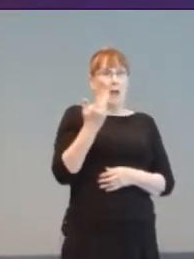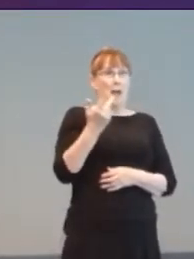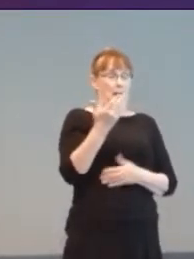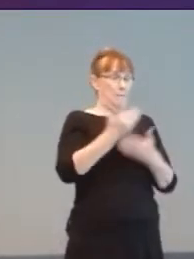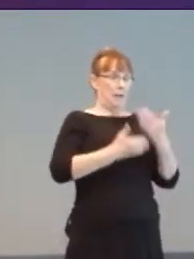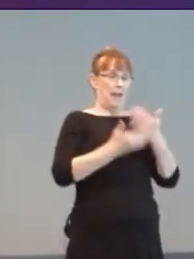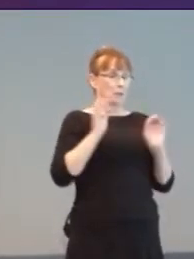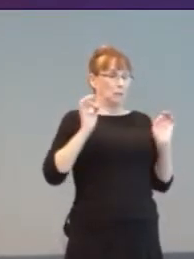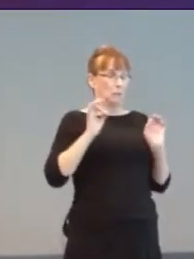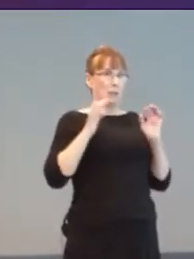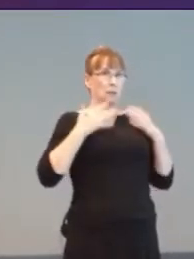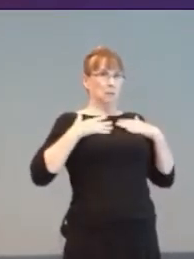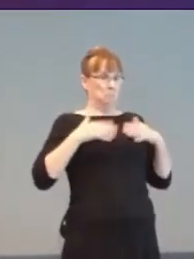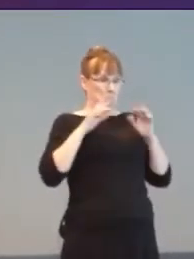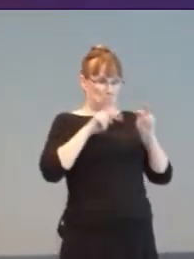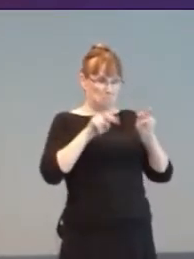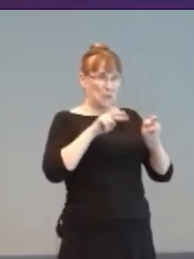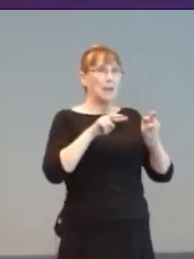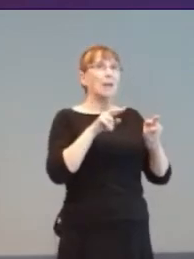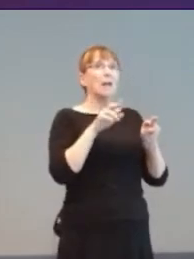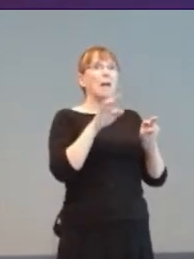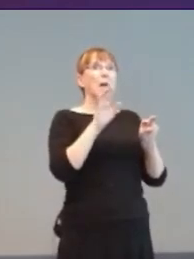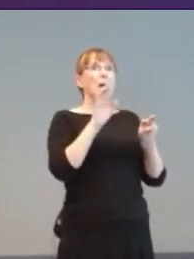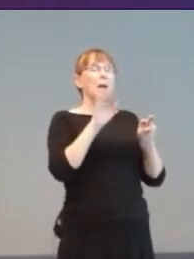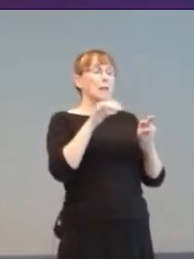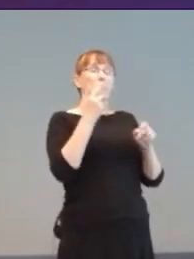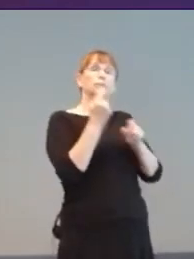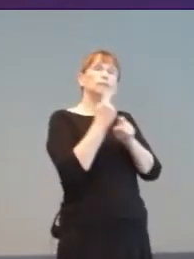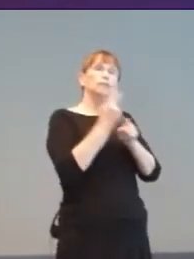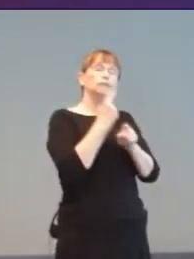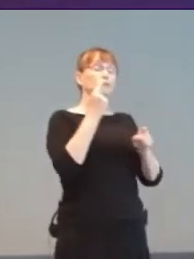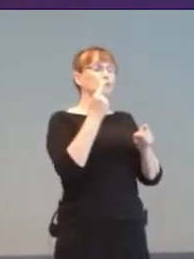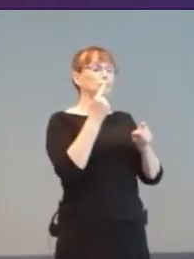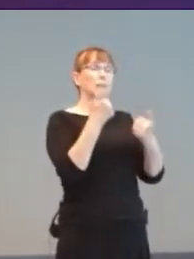This gave access to standard games using a chin-joystick with sip and puff for